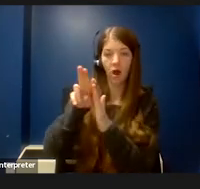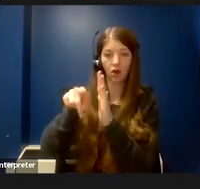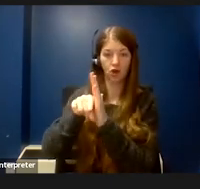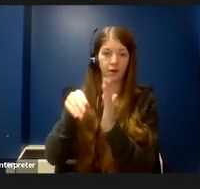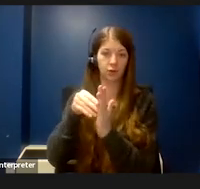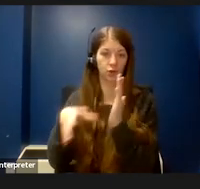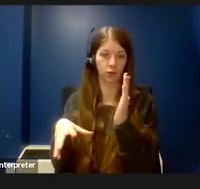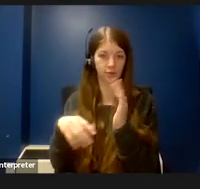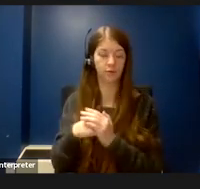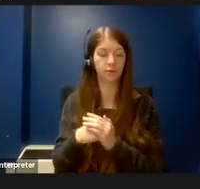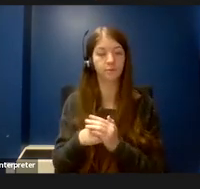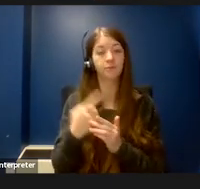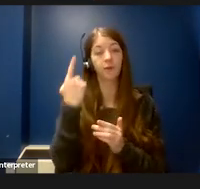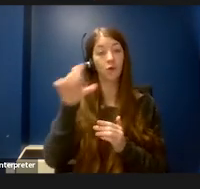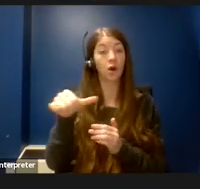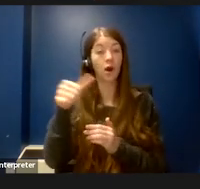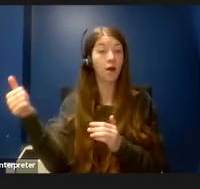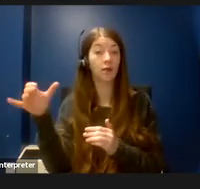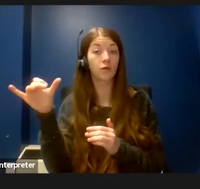For other people, such as graduate students, postdocs,